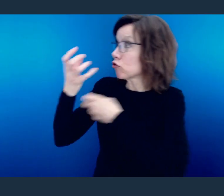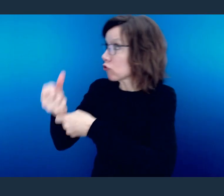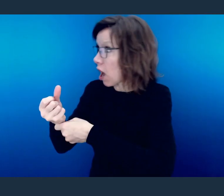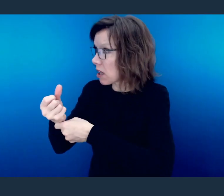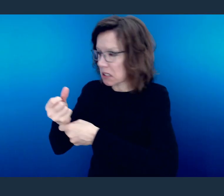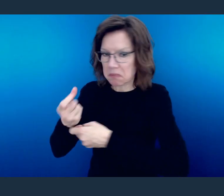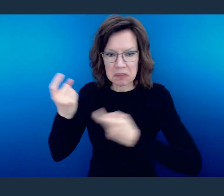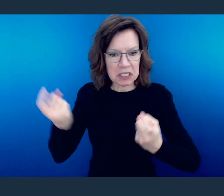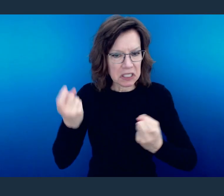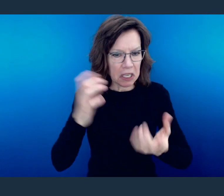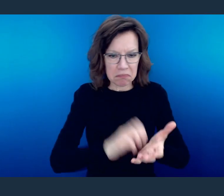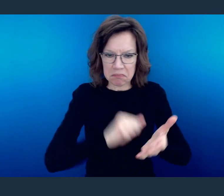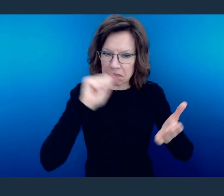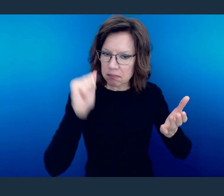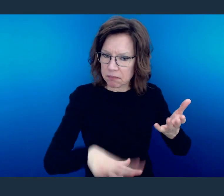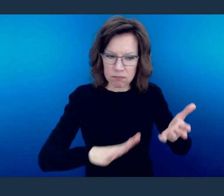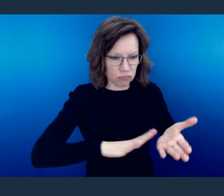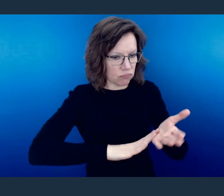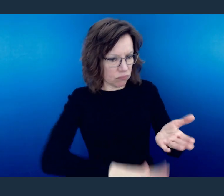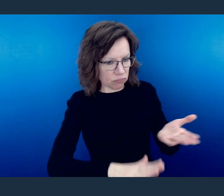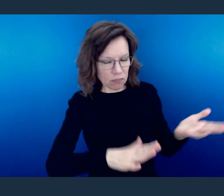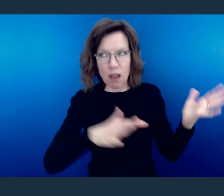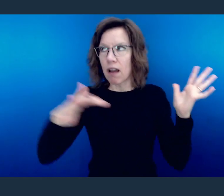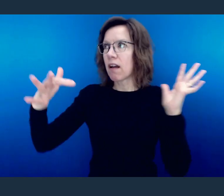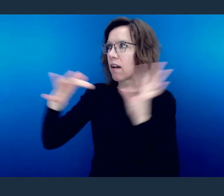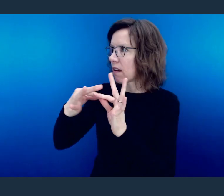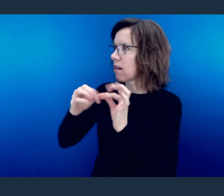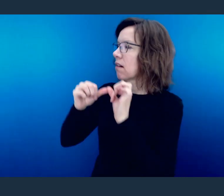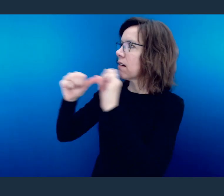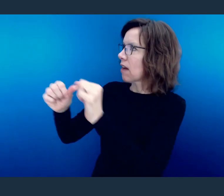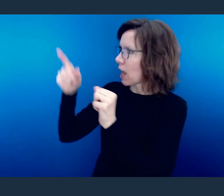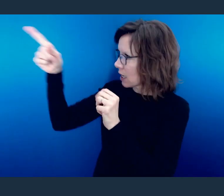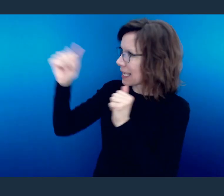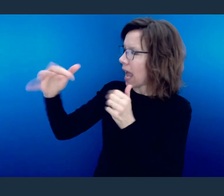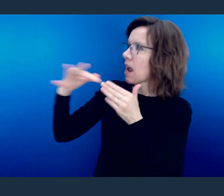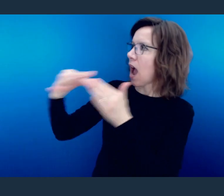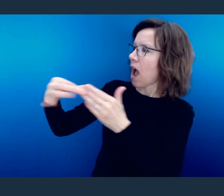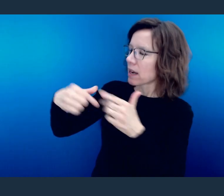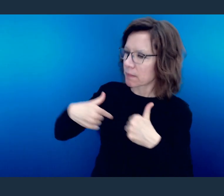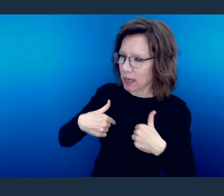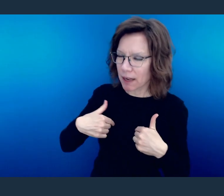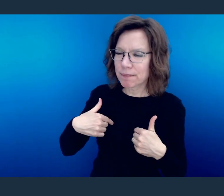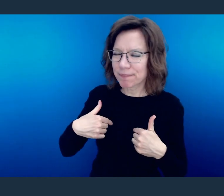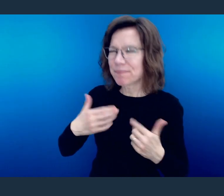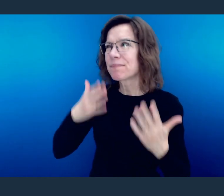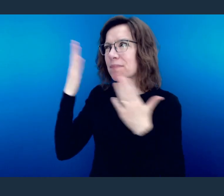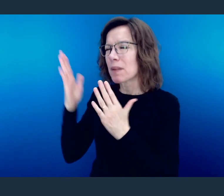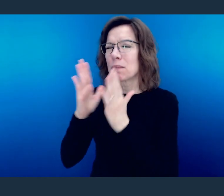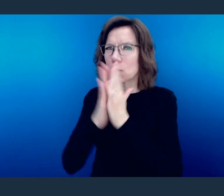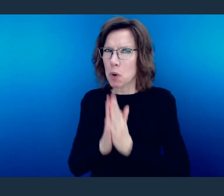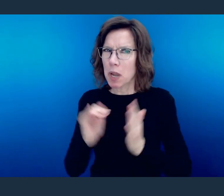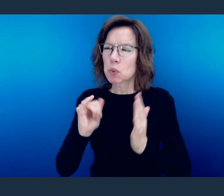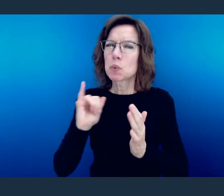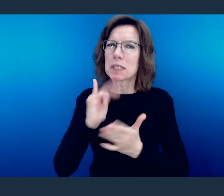gain a Lord who can guide their steps. Lord, I pray for the person who has said I decided to follow Jesus but I'm struggling